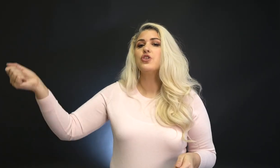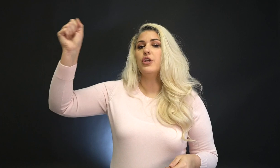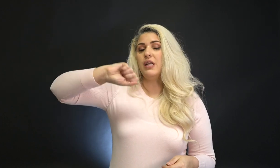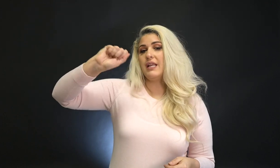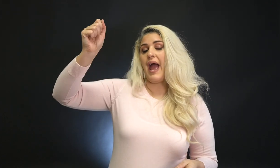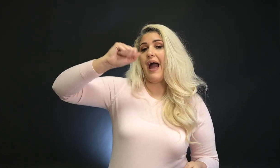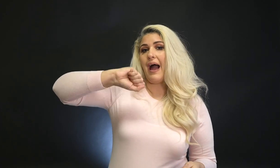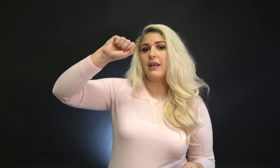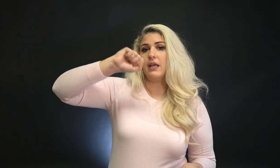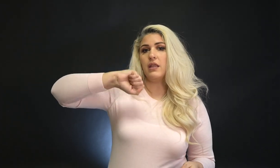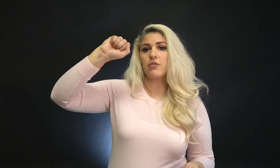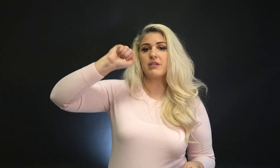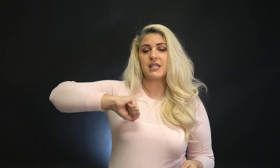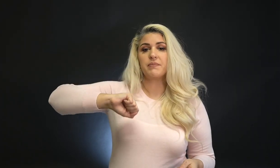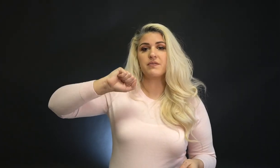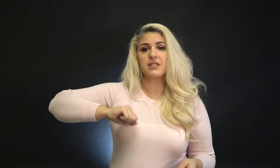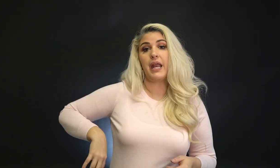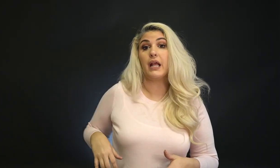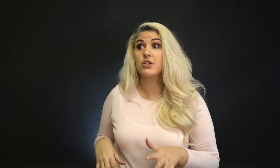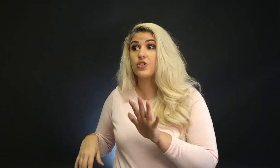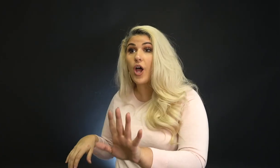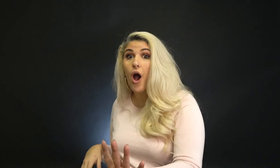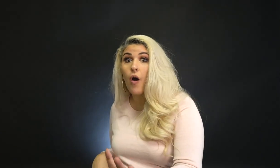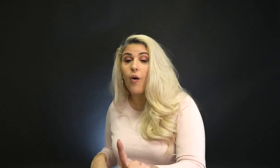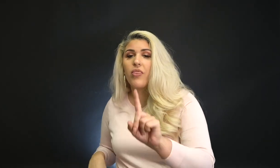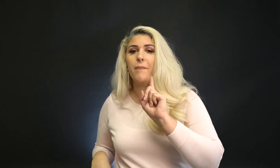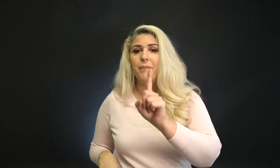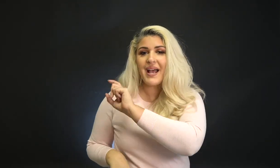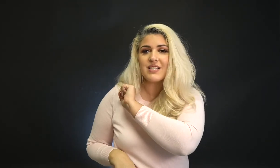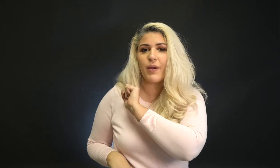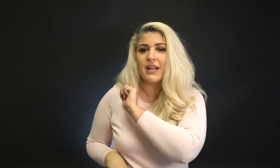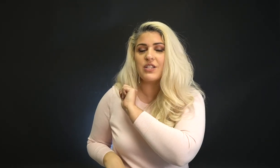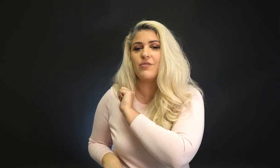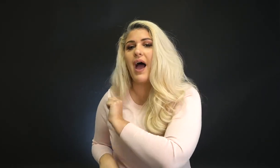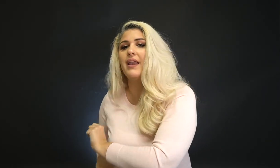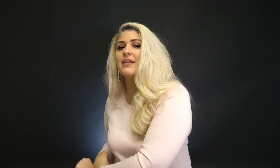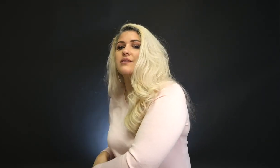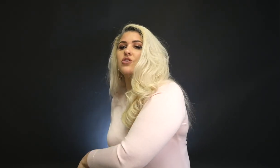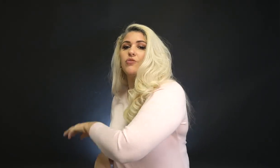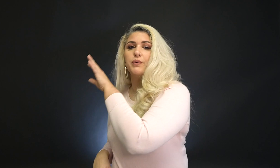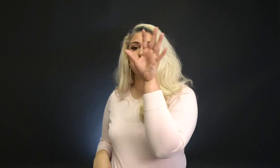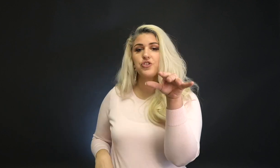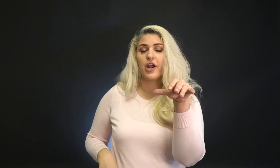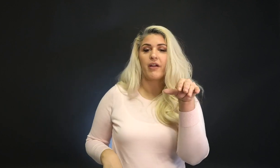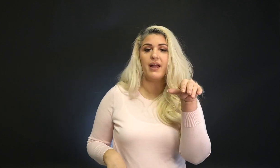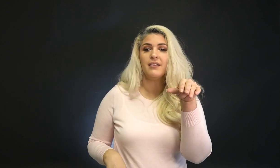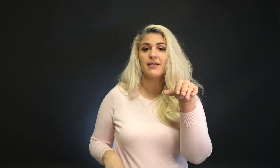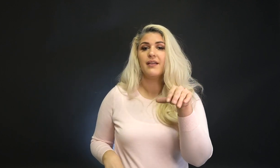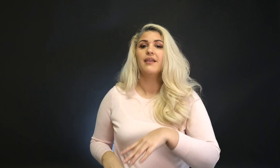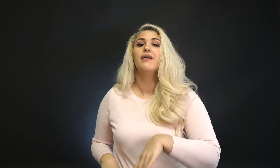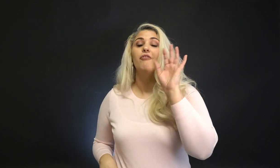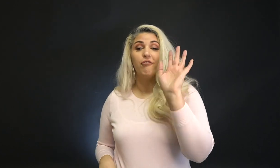So you need to add in the receptive signing. So the best way to do that is to put your sugar in,